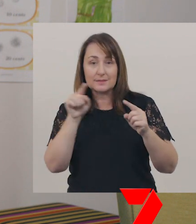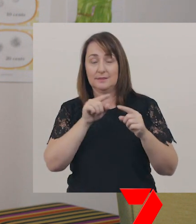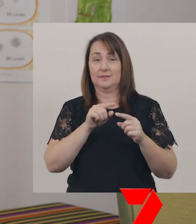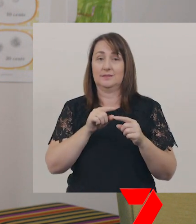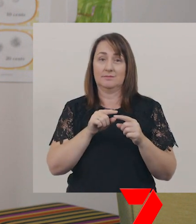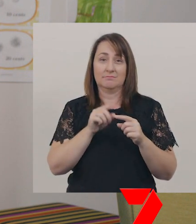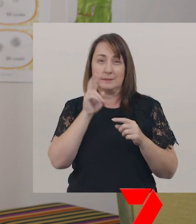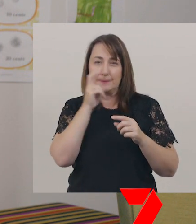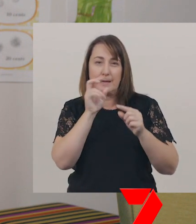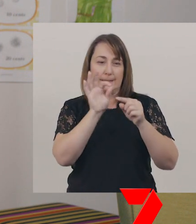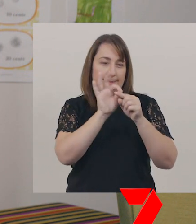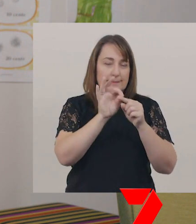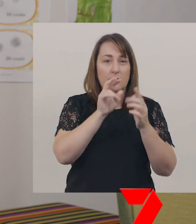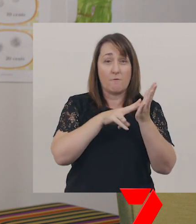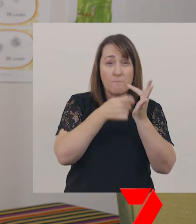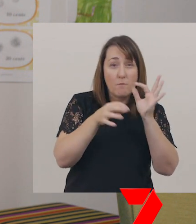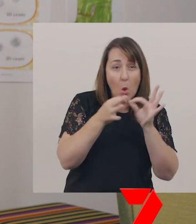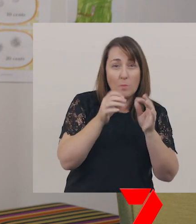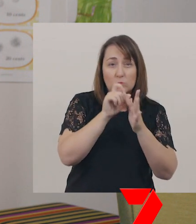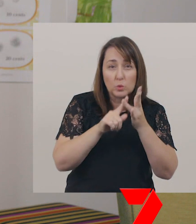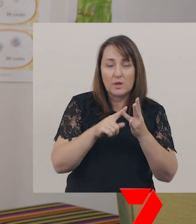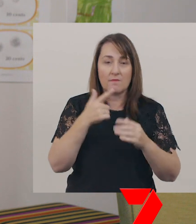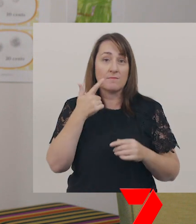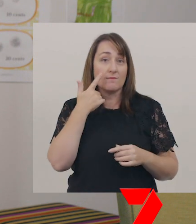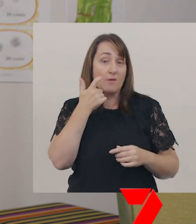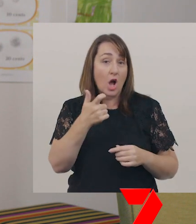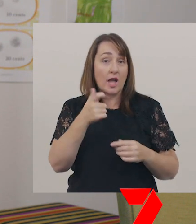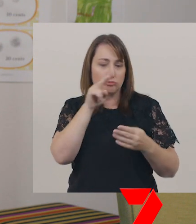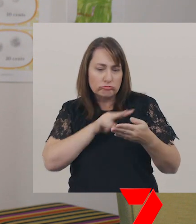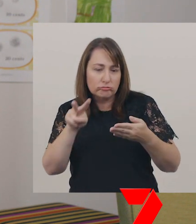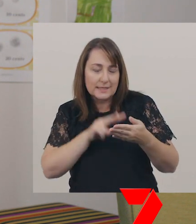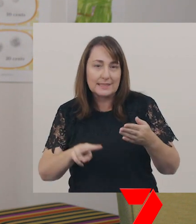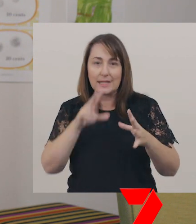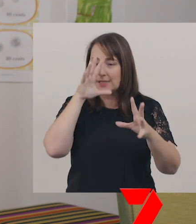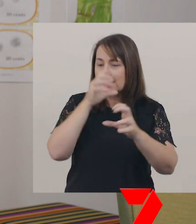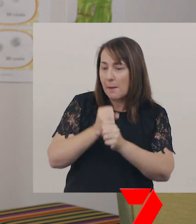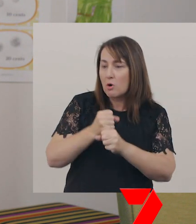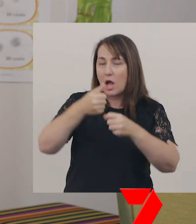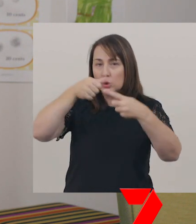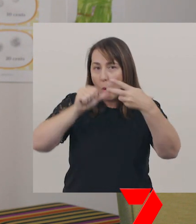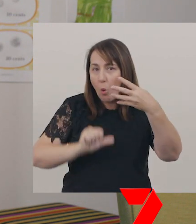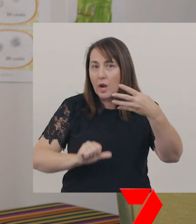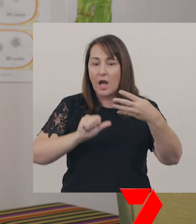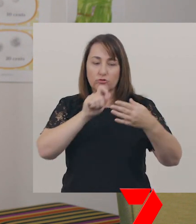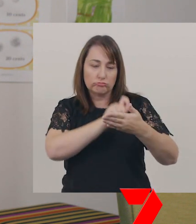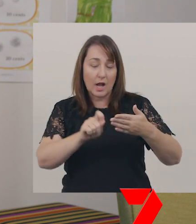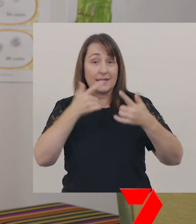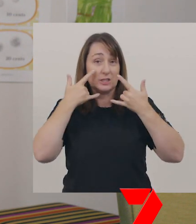I've used ‘find’, ‘re-read’, ‘summarise’, ‘order’, ‘write’ and ‘check’.